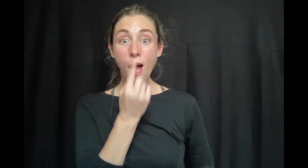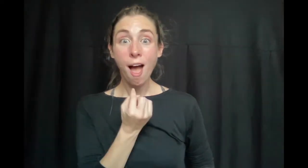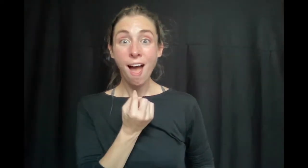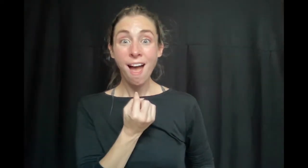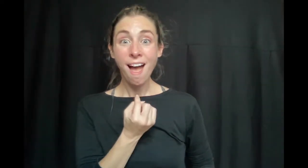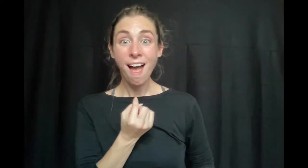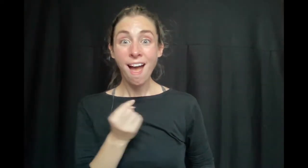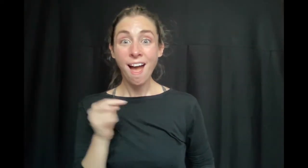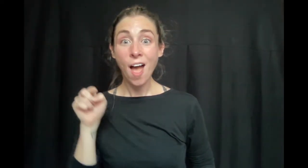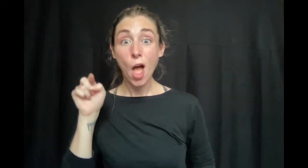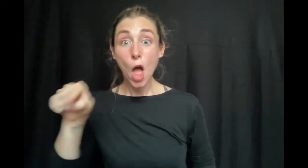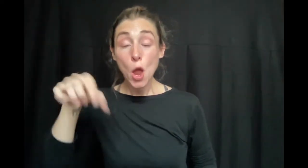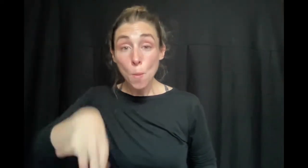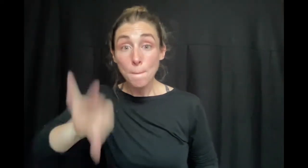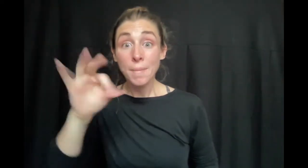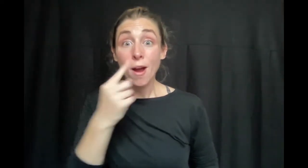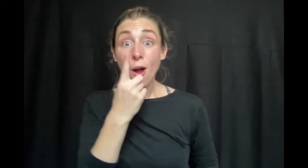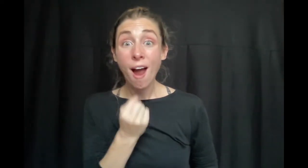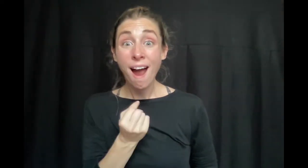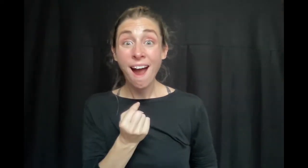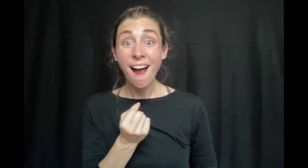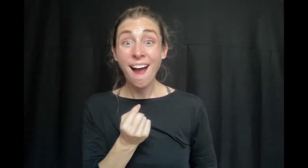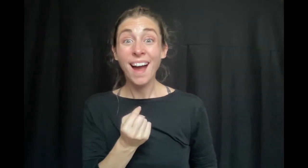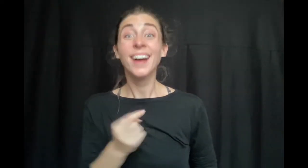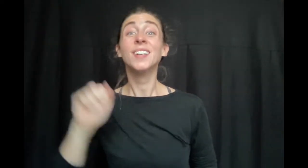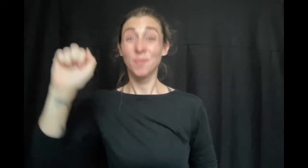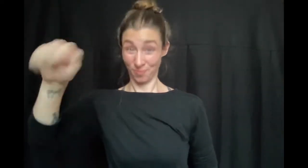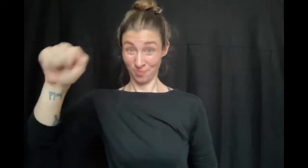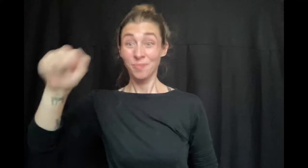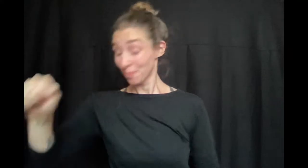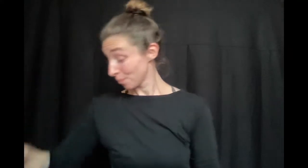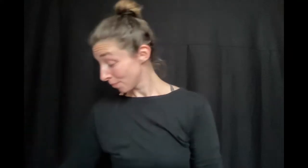Red, you have picked red, yes!